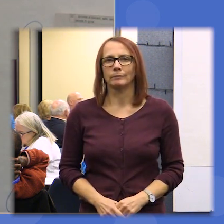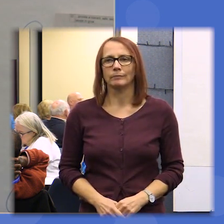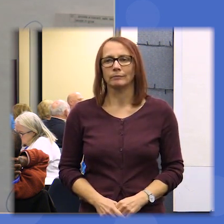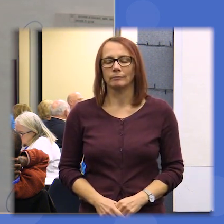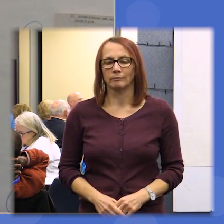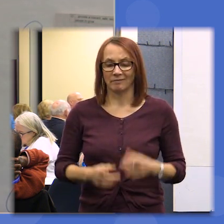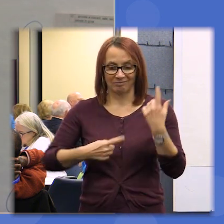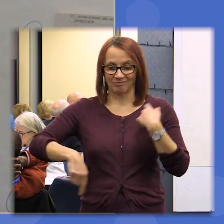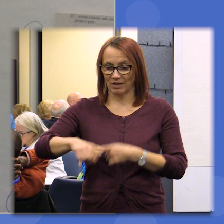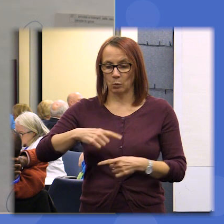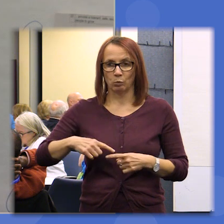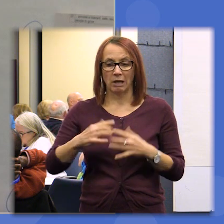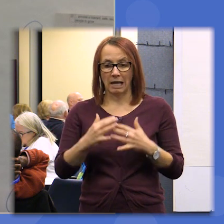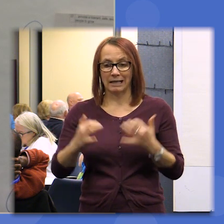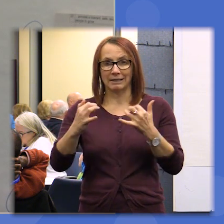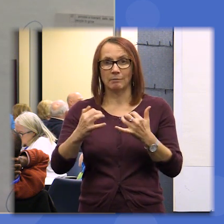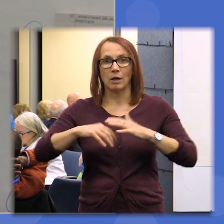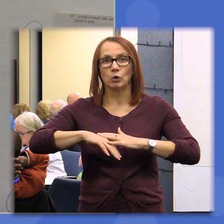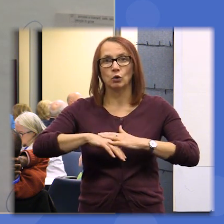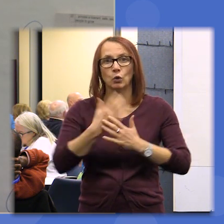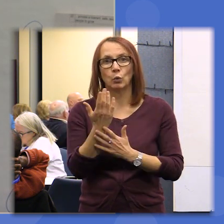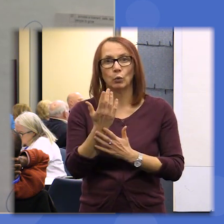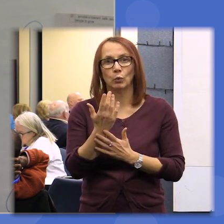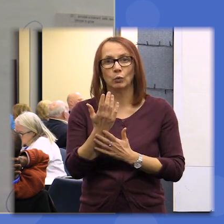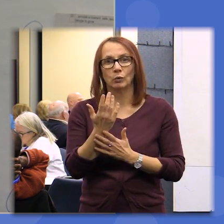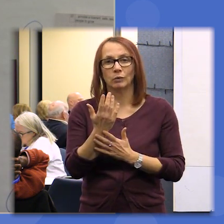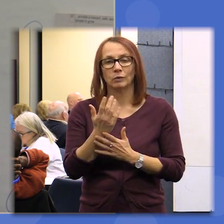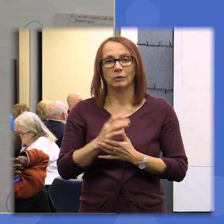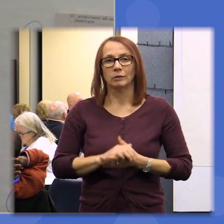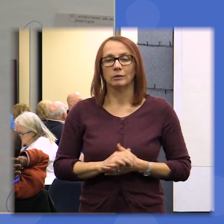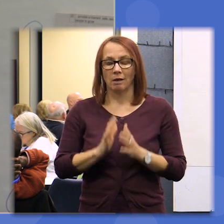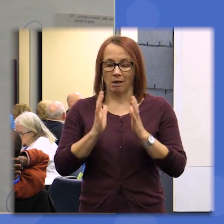assembly this is a new thing for Scotland and we need to make sure that